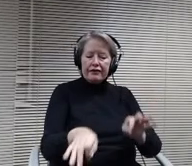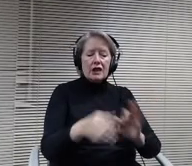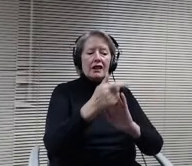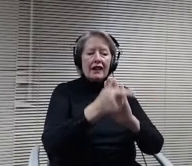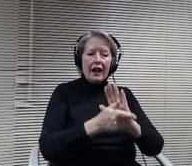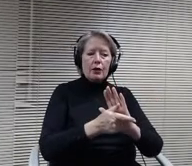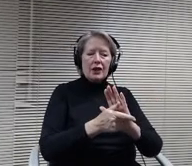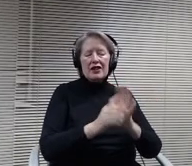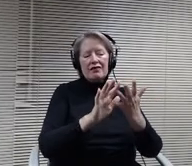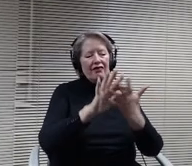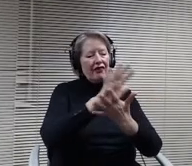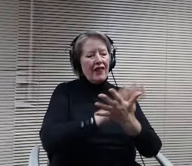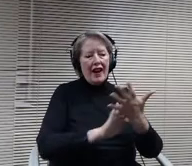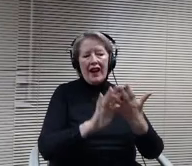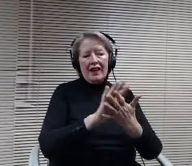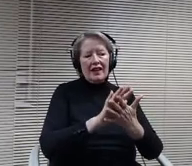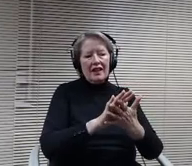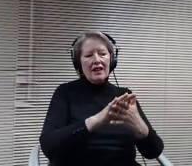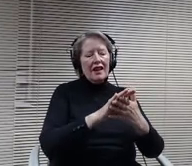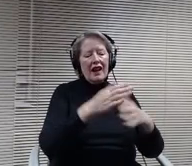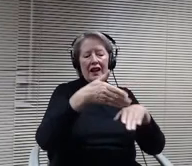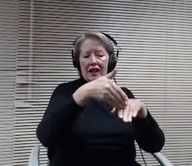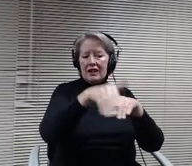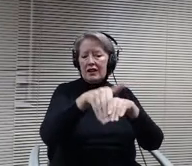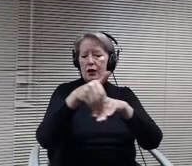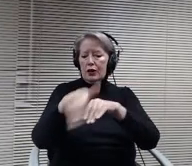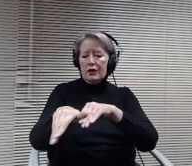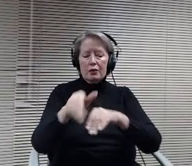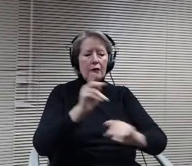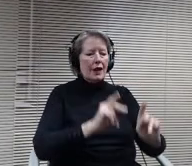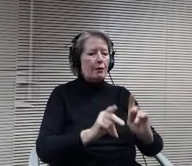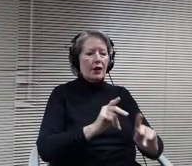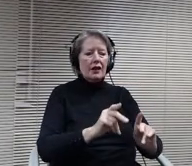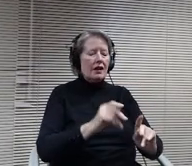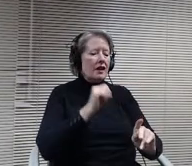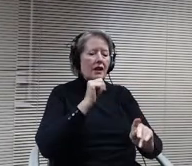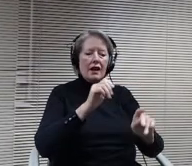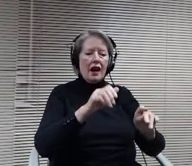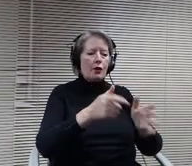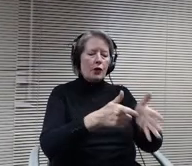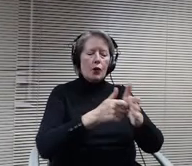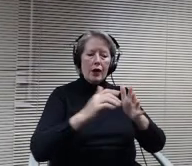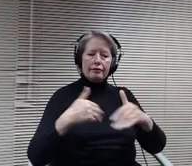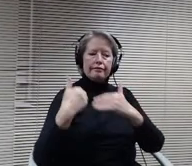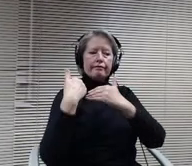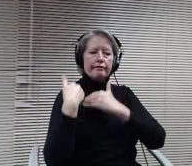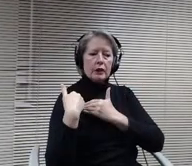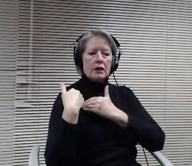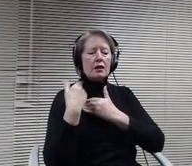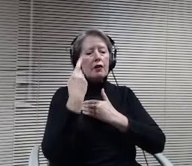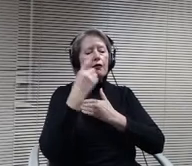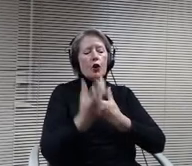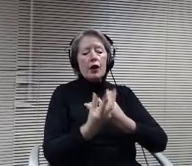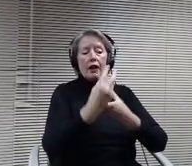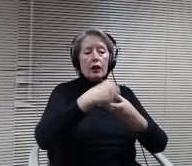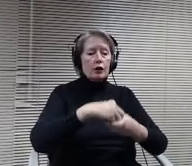and exclusionary, which won't hold curriculum designers accountable for providing inclusive education. For example, the policy does not